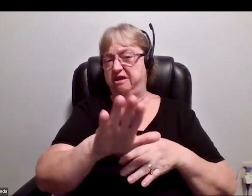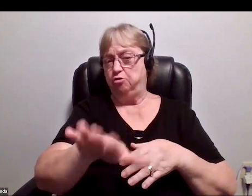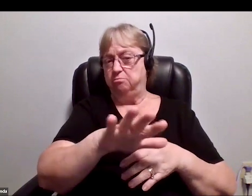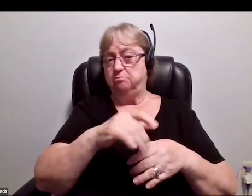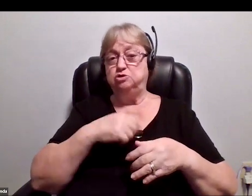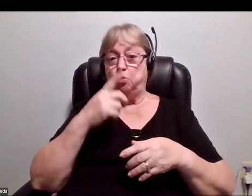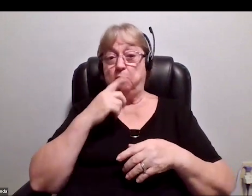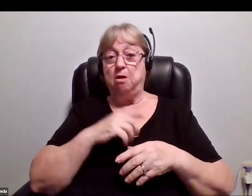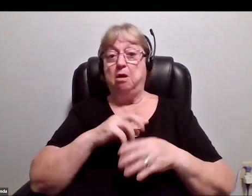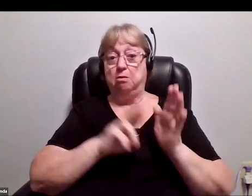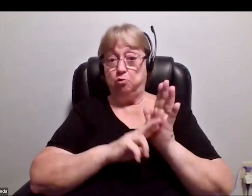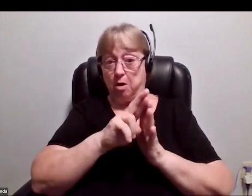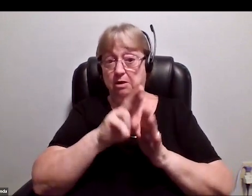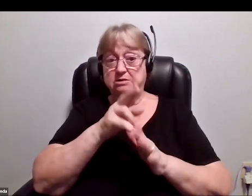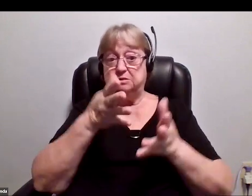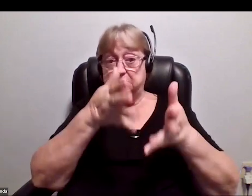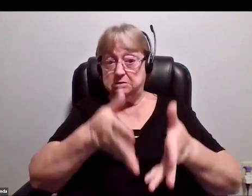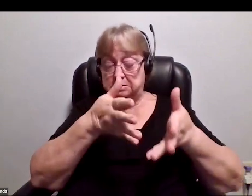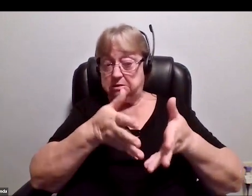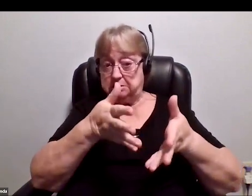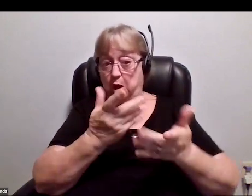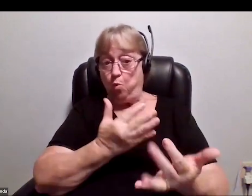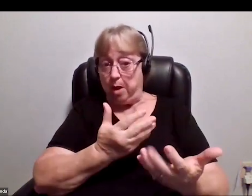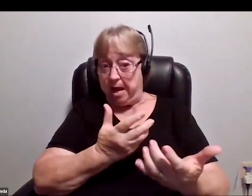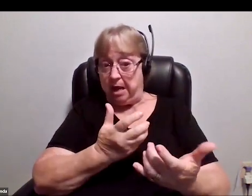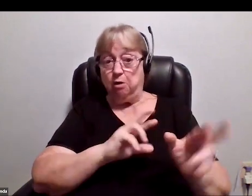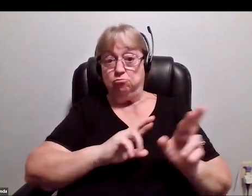and sitting just at sunrise just before our flight.